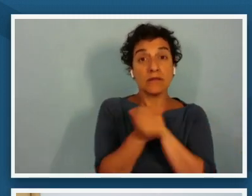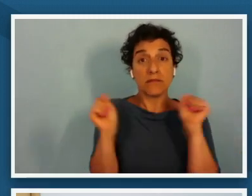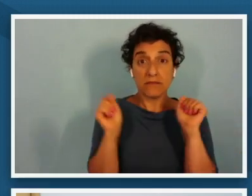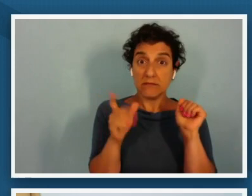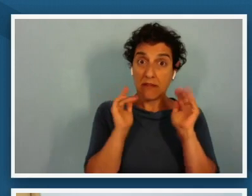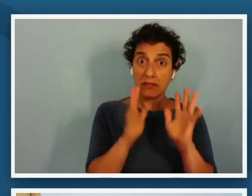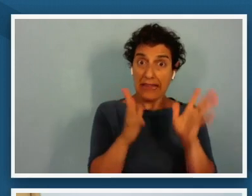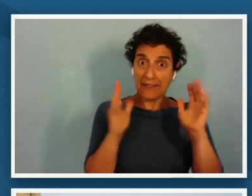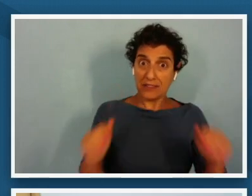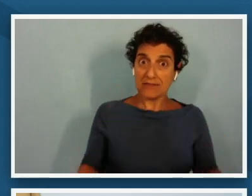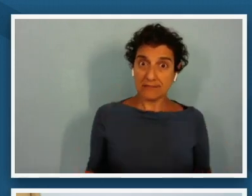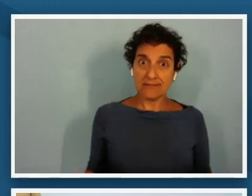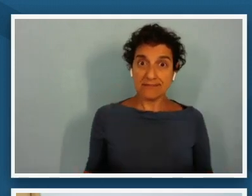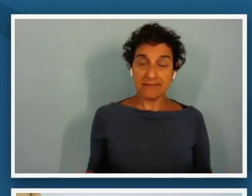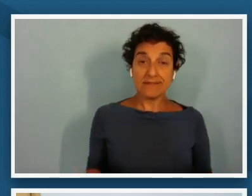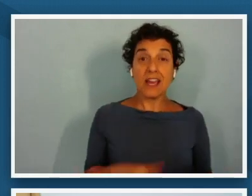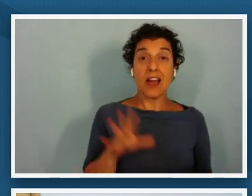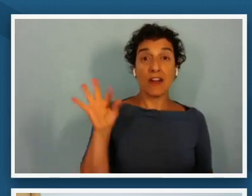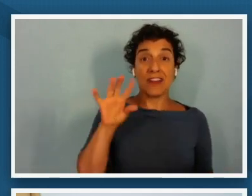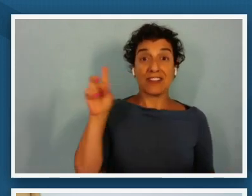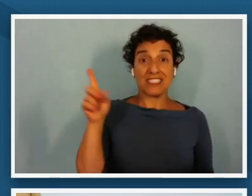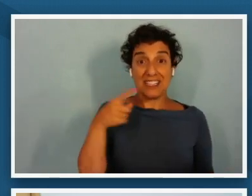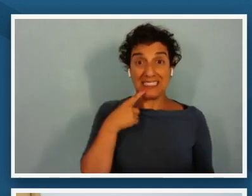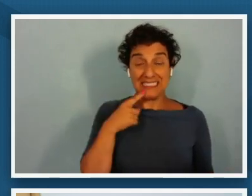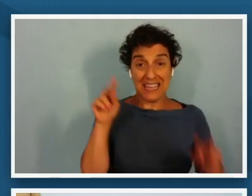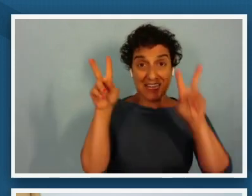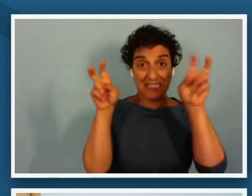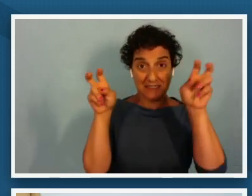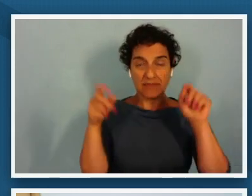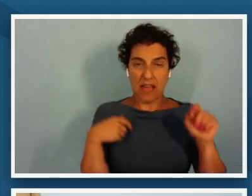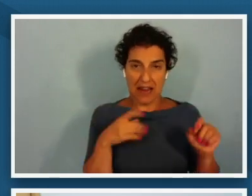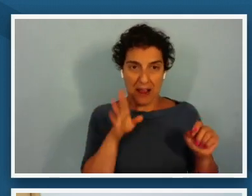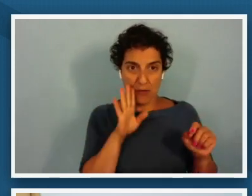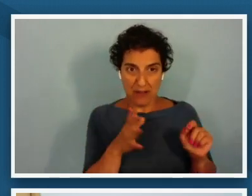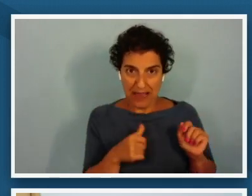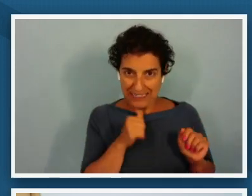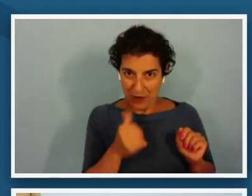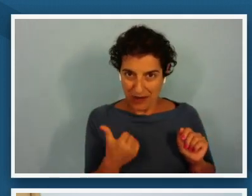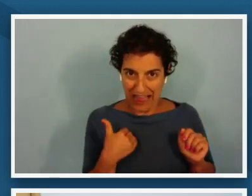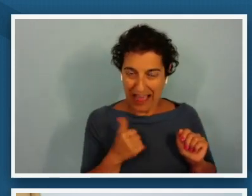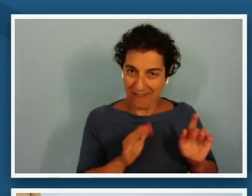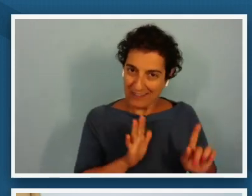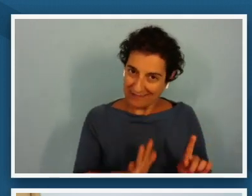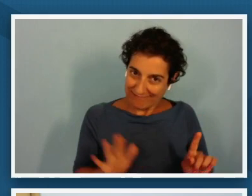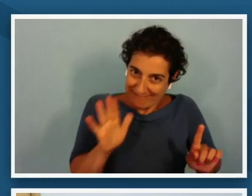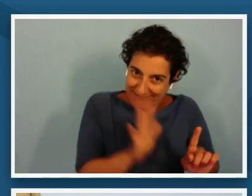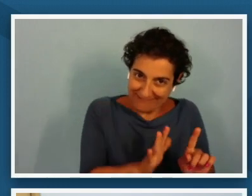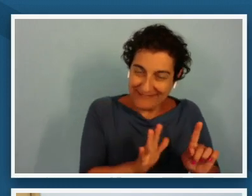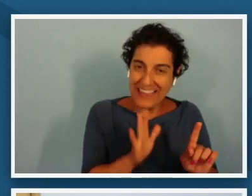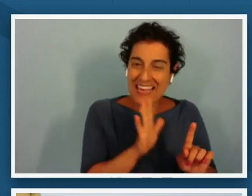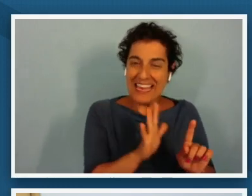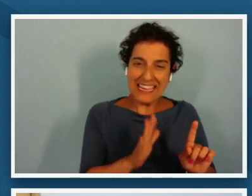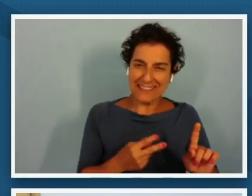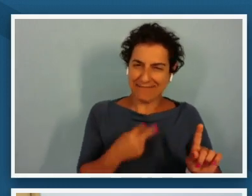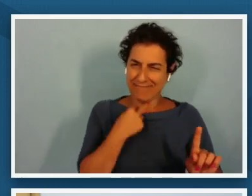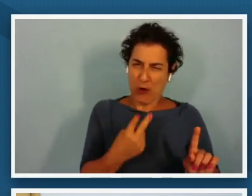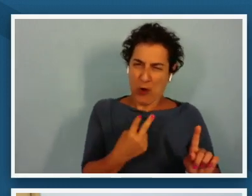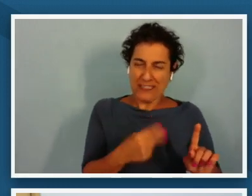and so douglas says and i just say right now i don't have the resonant baritone that i imagine